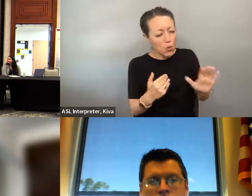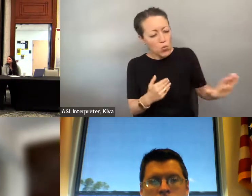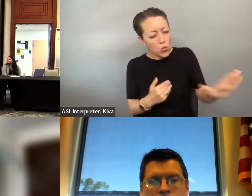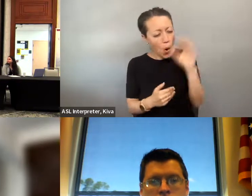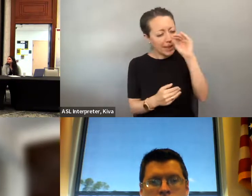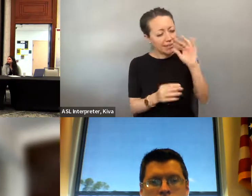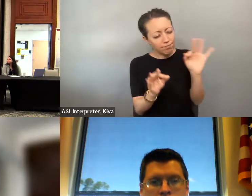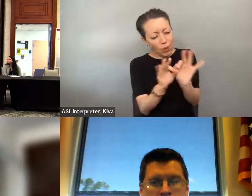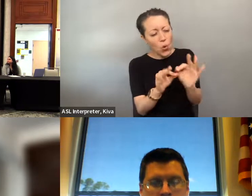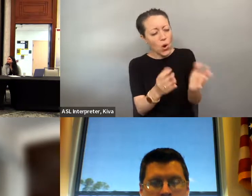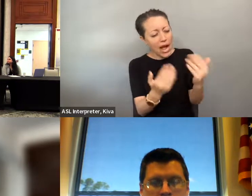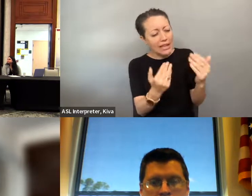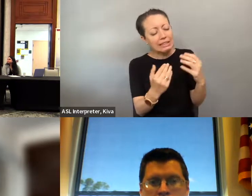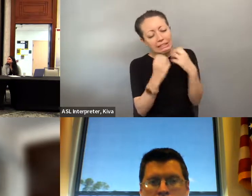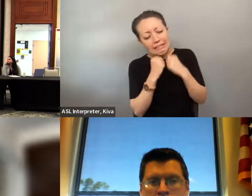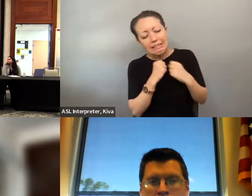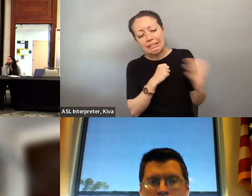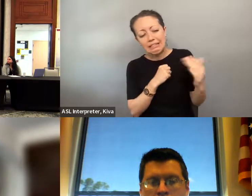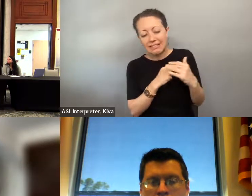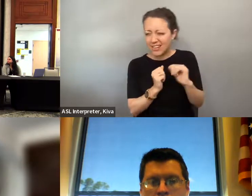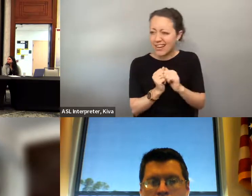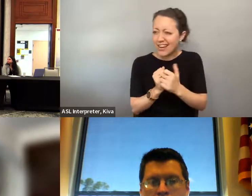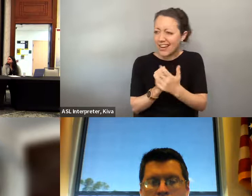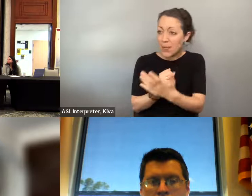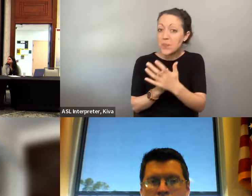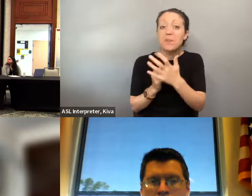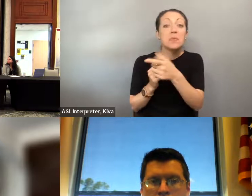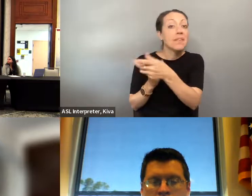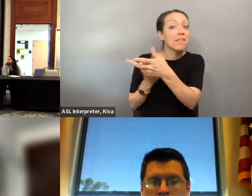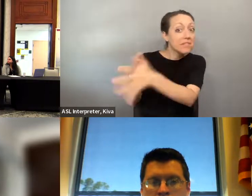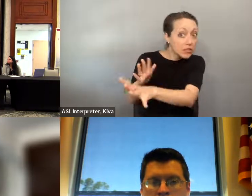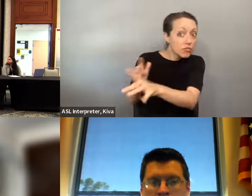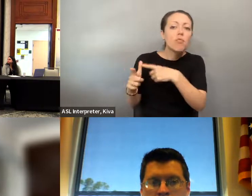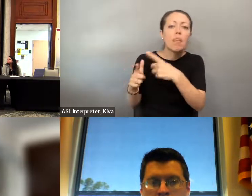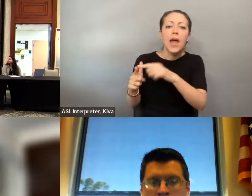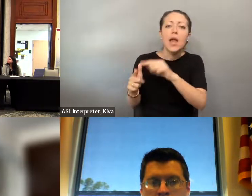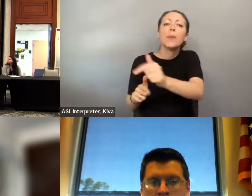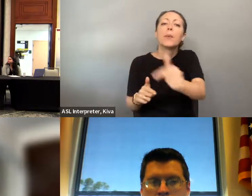to the importance of civic engagement and how we can really get disabled youth excited to make them feel like